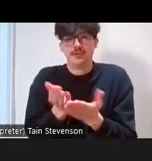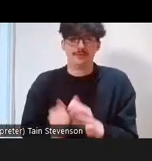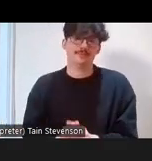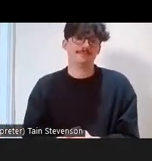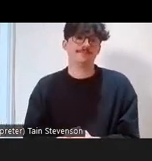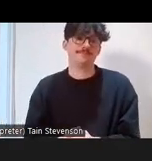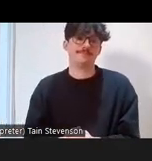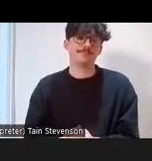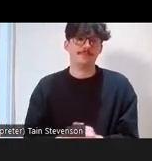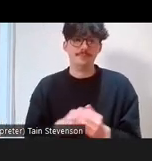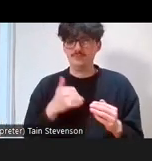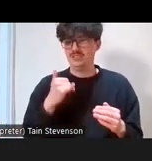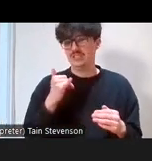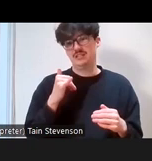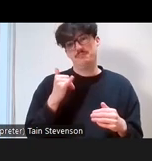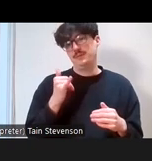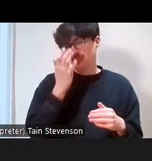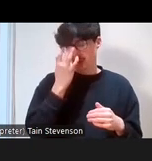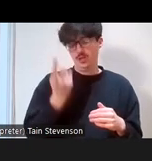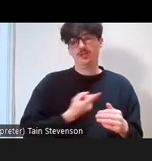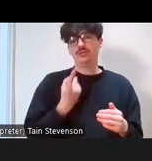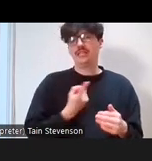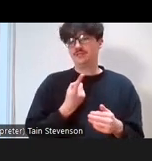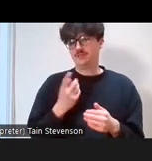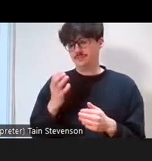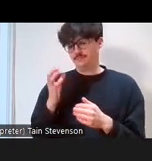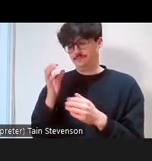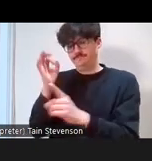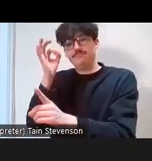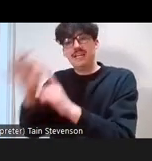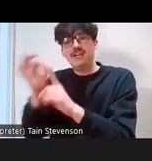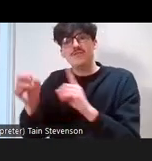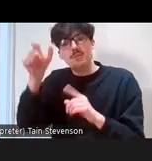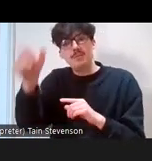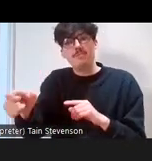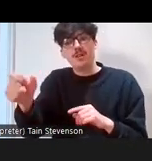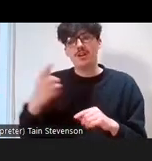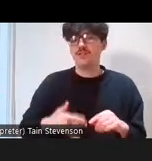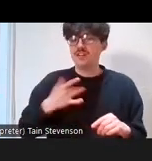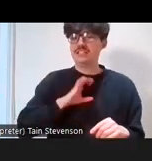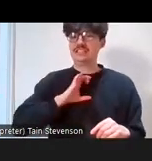you know, you might feel less confident or know what to say. I mentioned accents but obviously